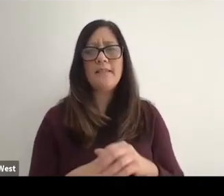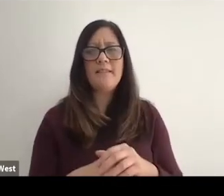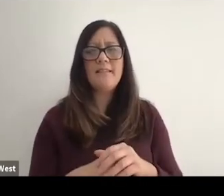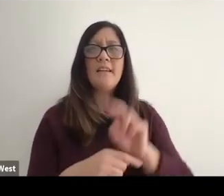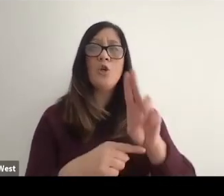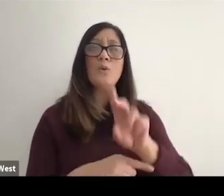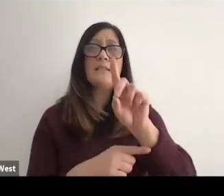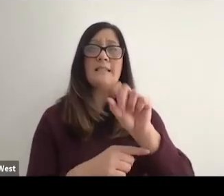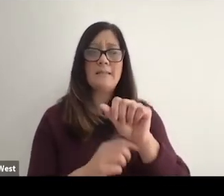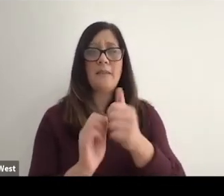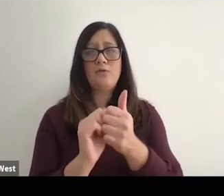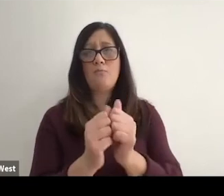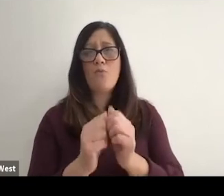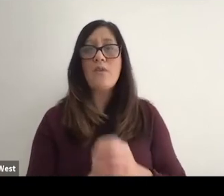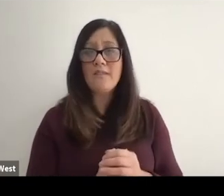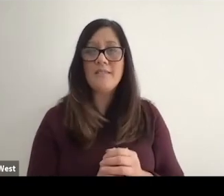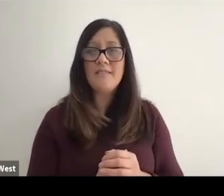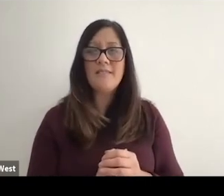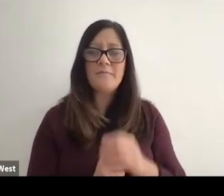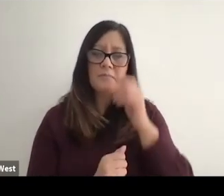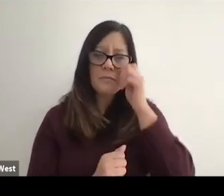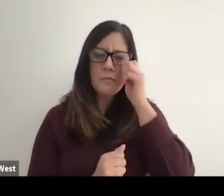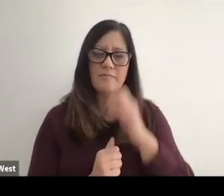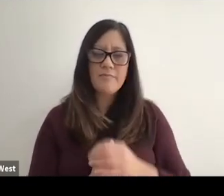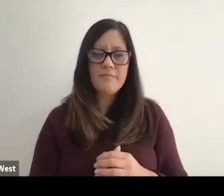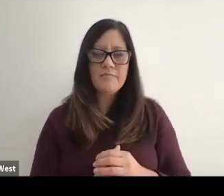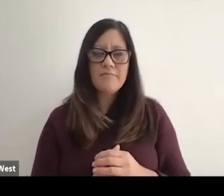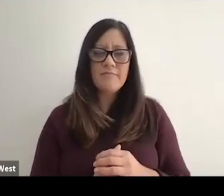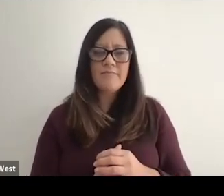around disability? Using disability sports is maybe that baseline form.